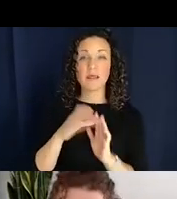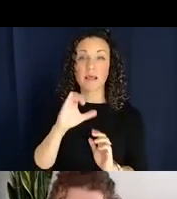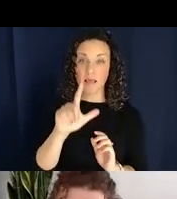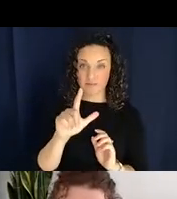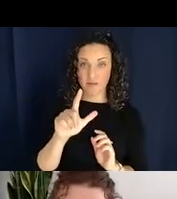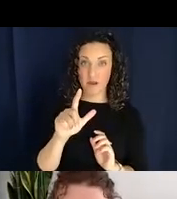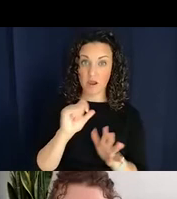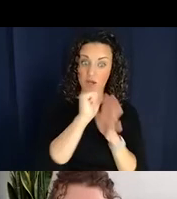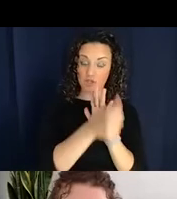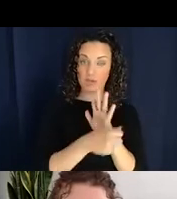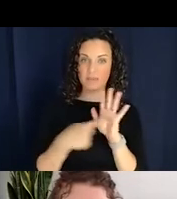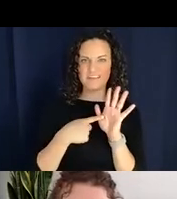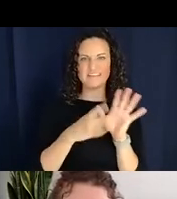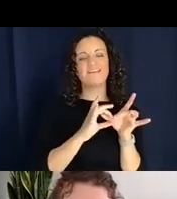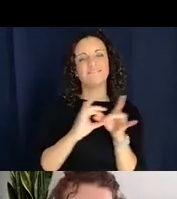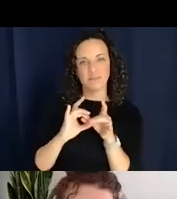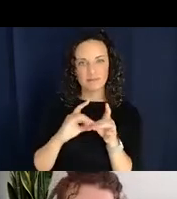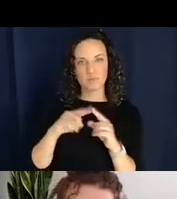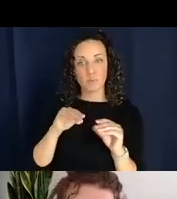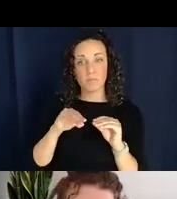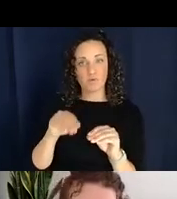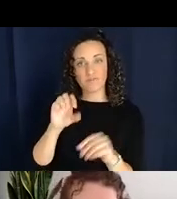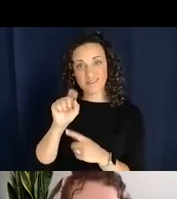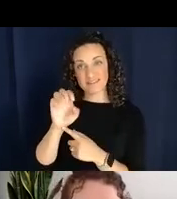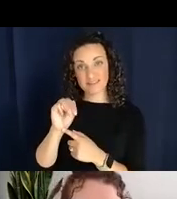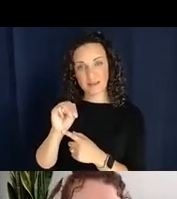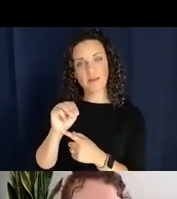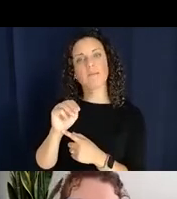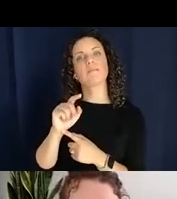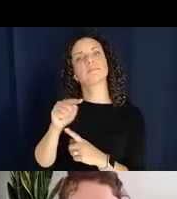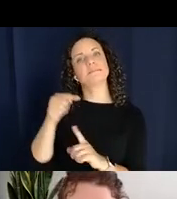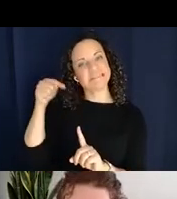to the movement stem in a particular set of morphemes. So you would think about the handshape